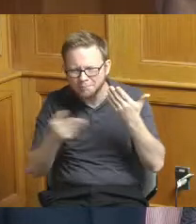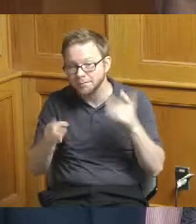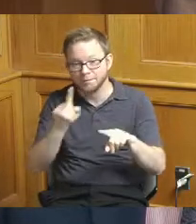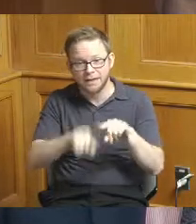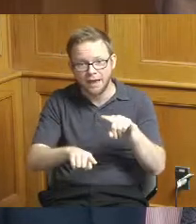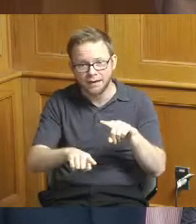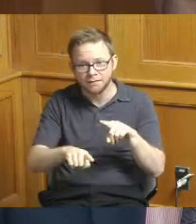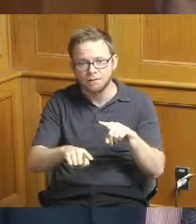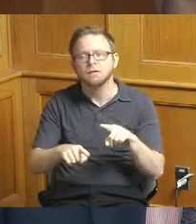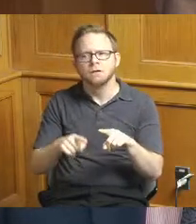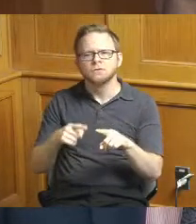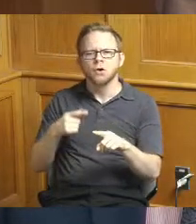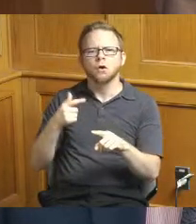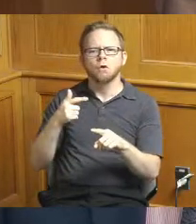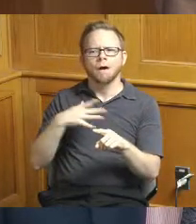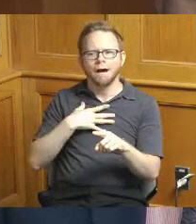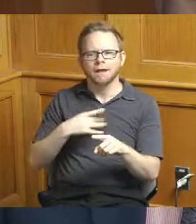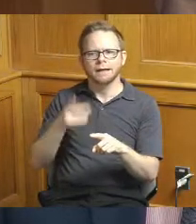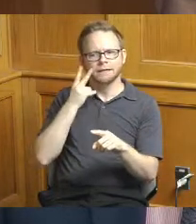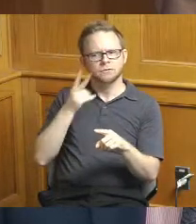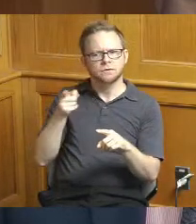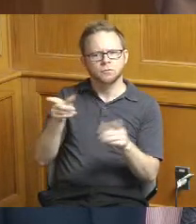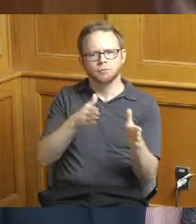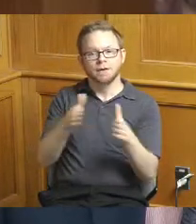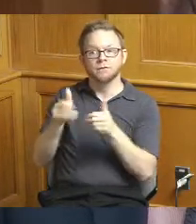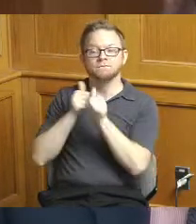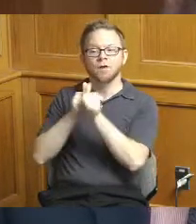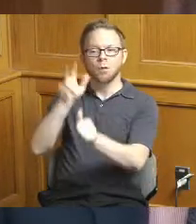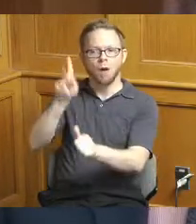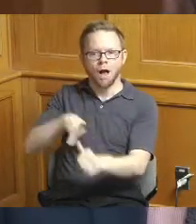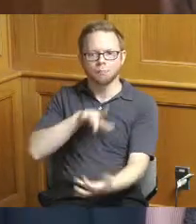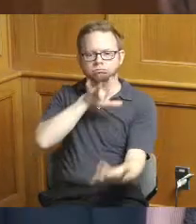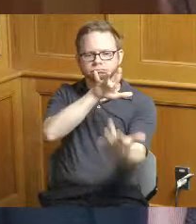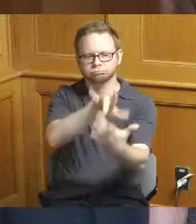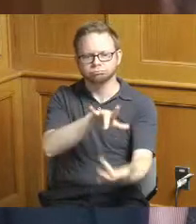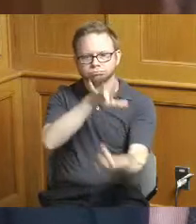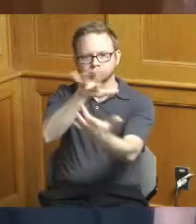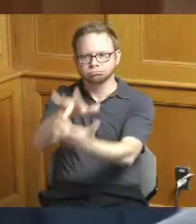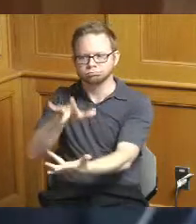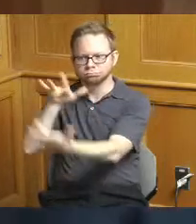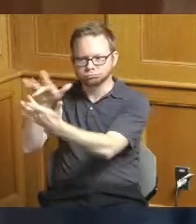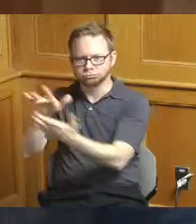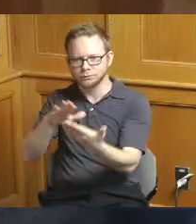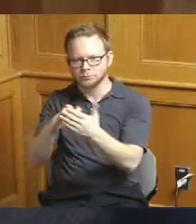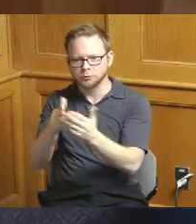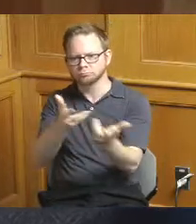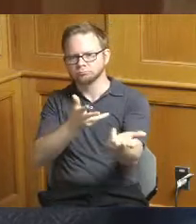follow-up that will go on here to try to make sure that as again this is a this was a budget priority